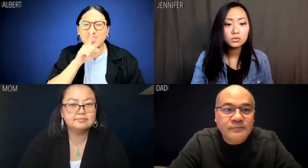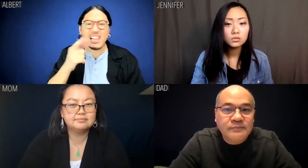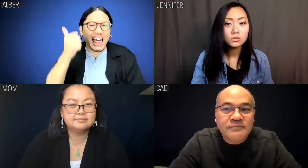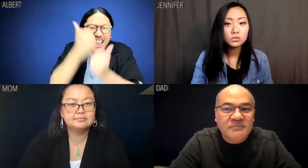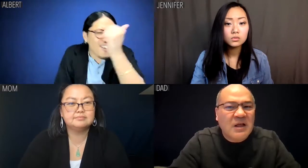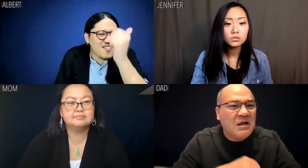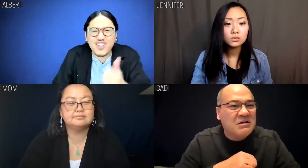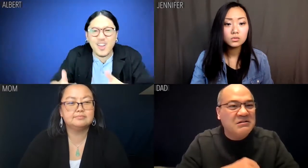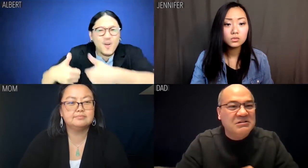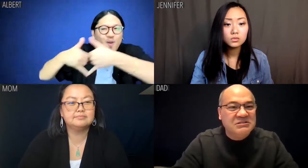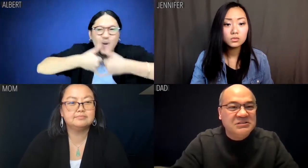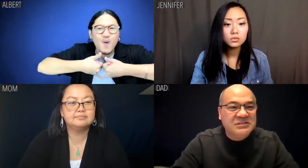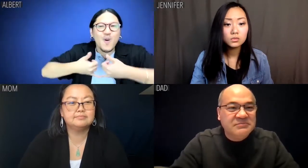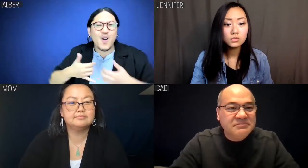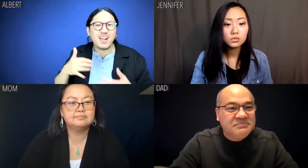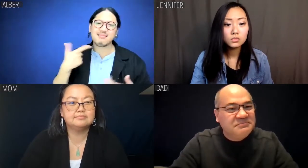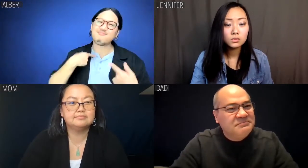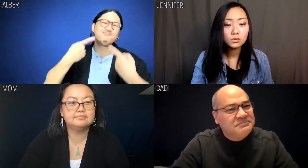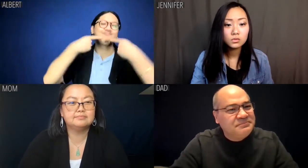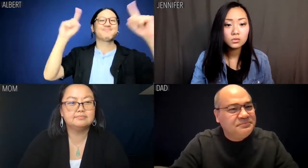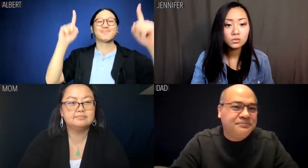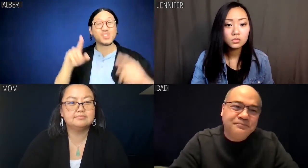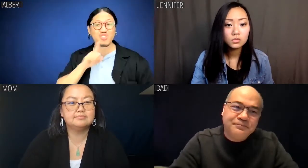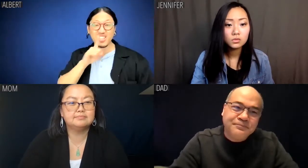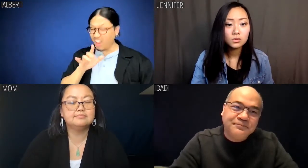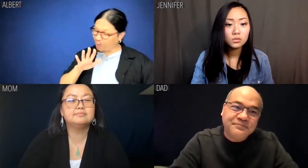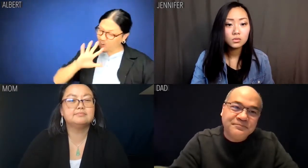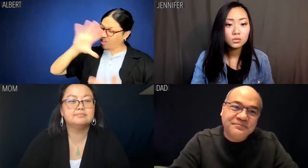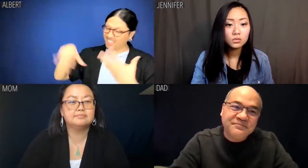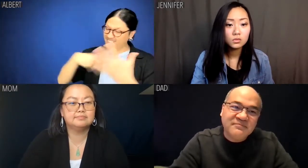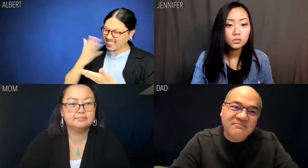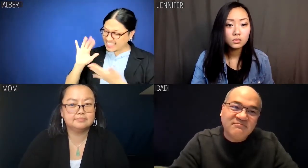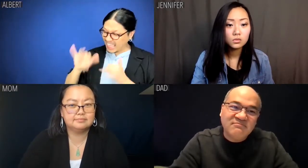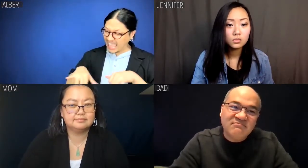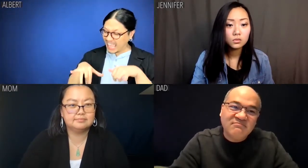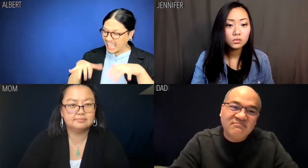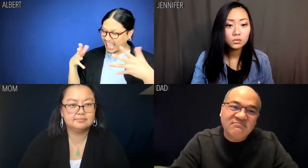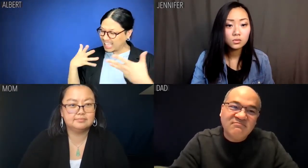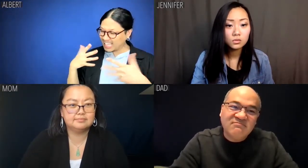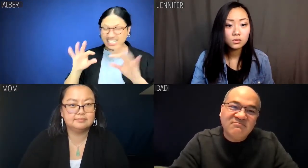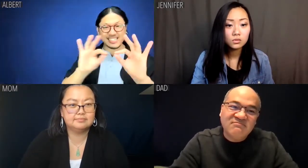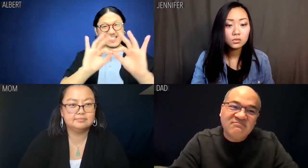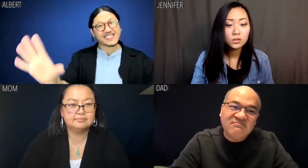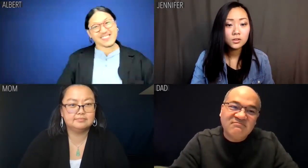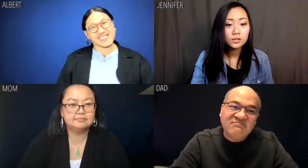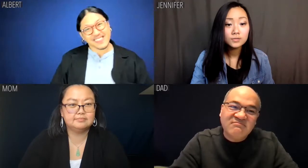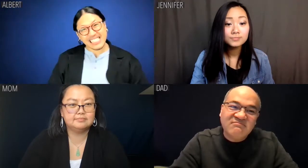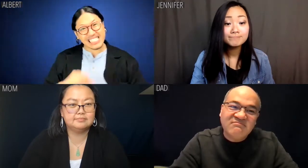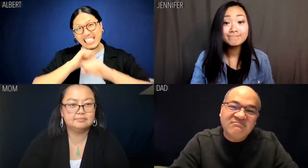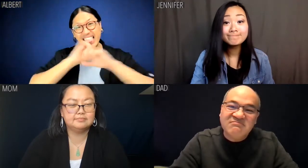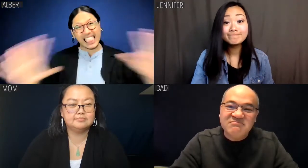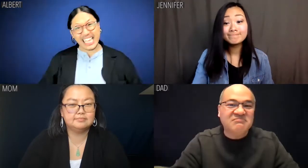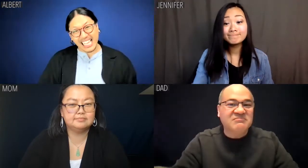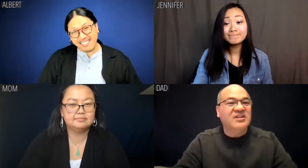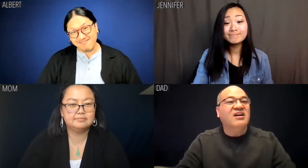every last scrap of my academic achievement, because it means nothing now. Nothing.